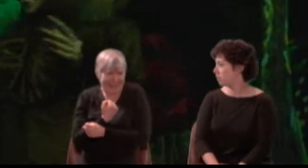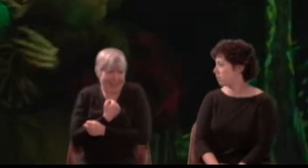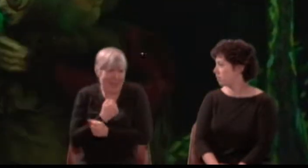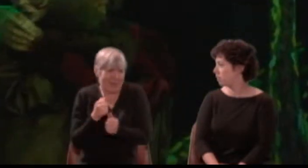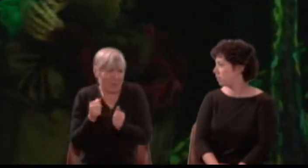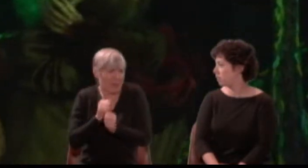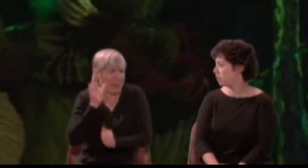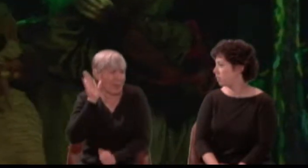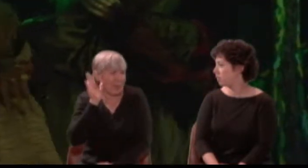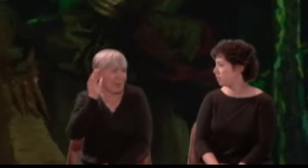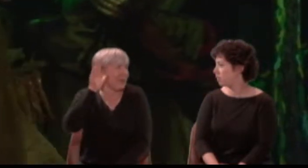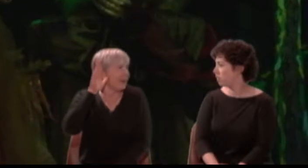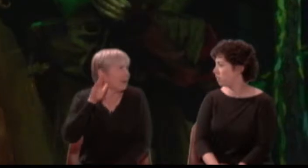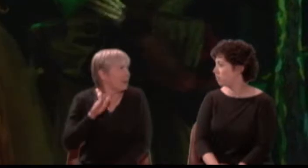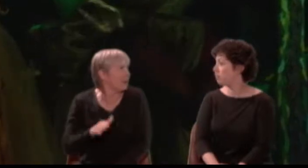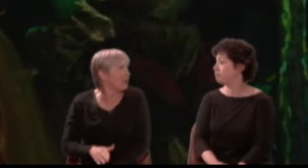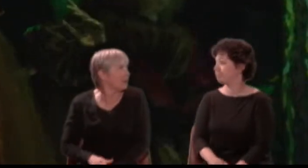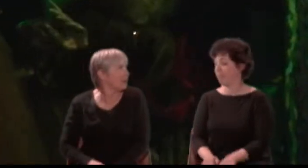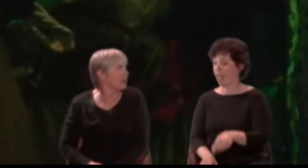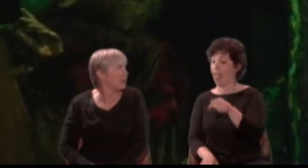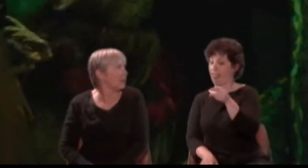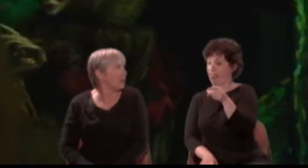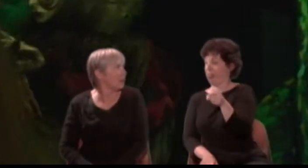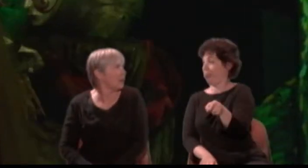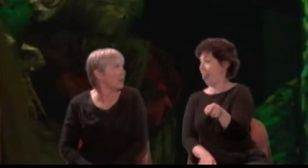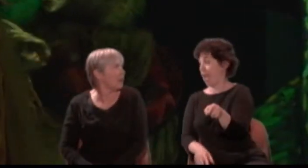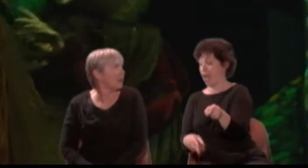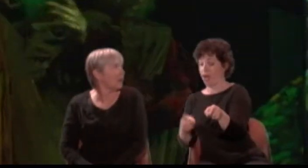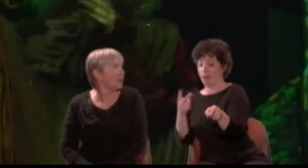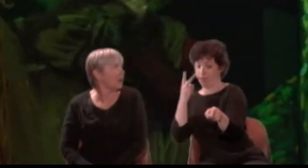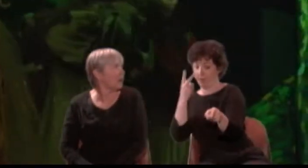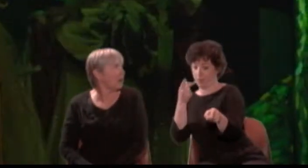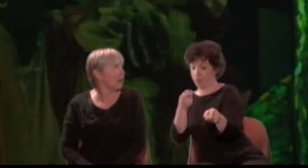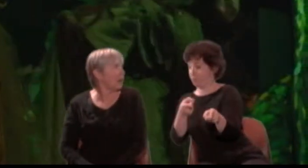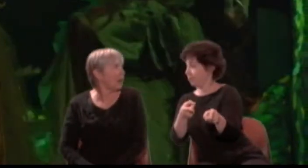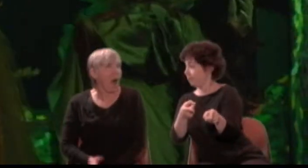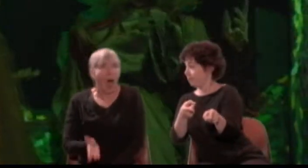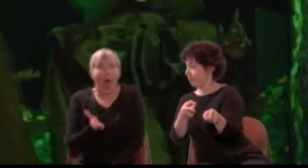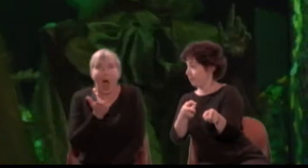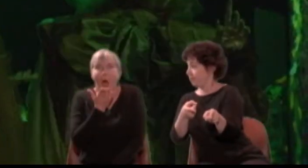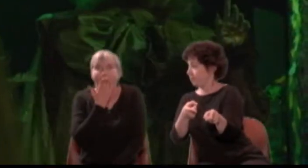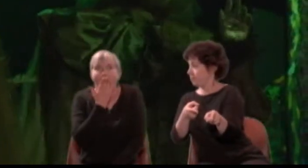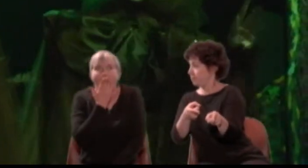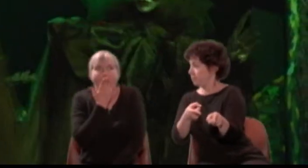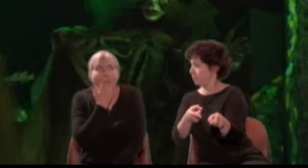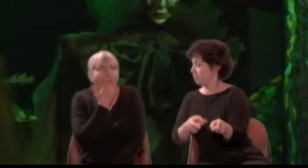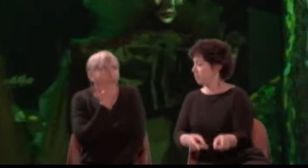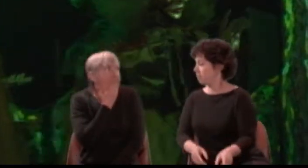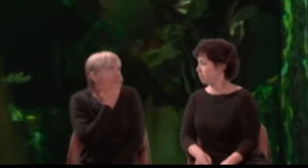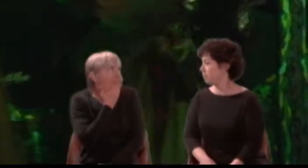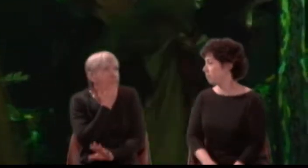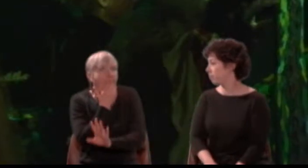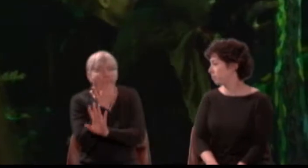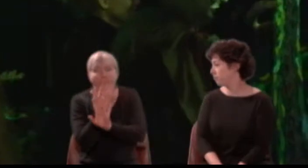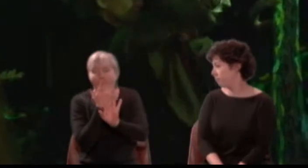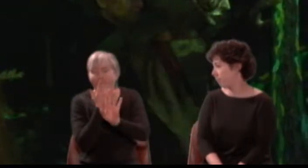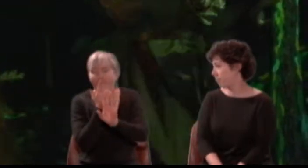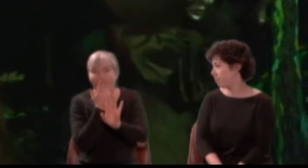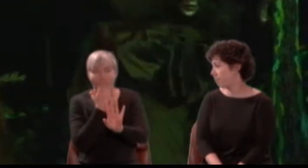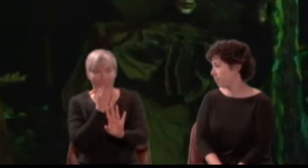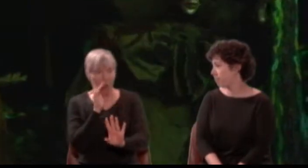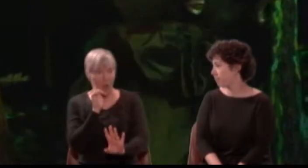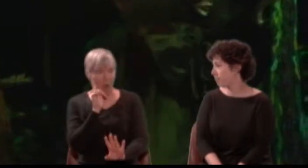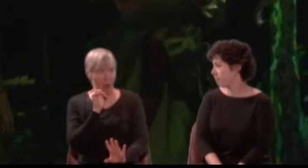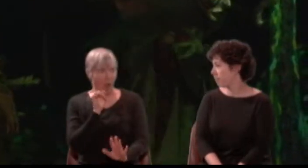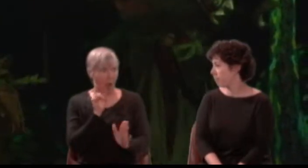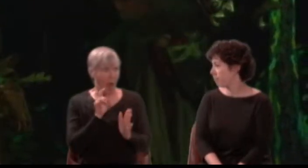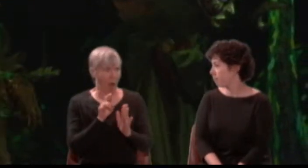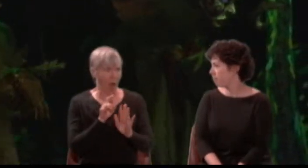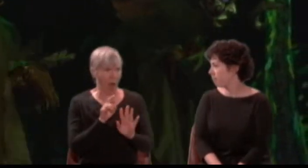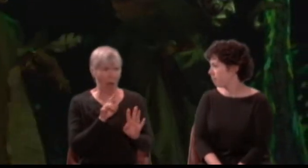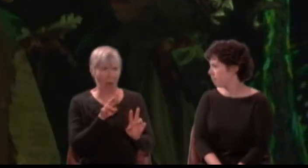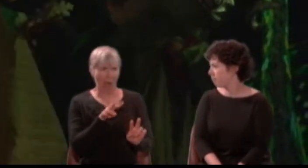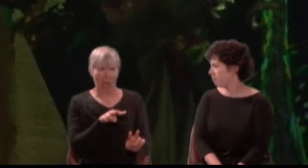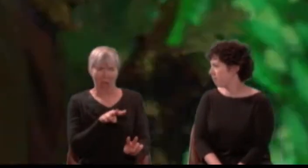Titania: {Gasp} How came these things to pass? O, how mine eyes do loathe his visage now!